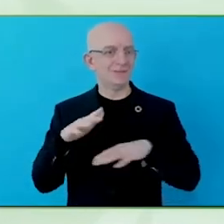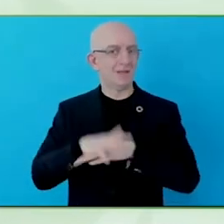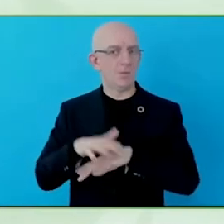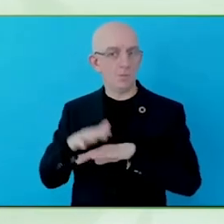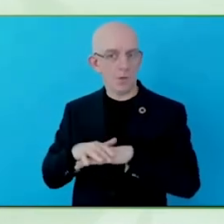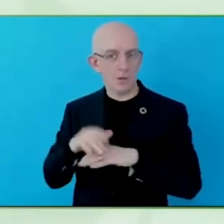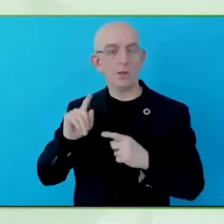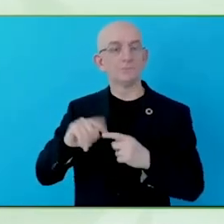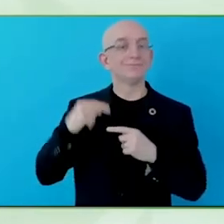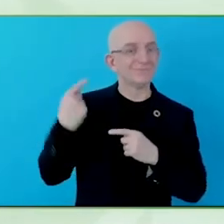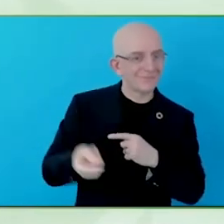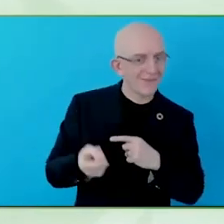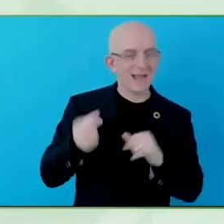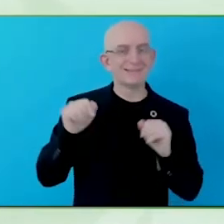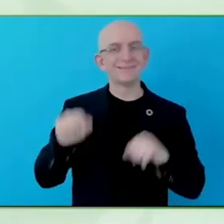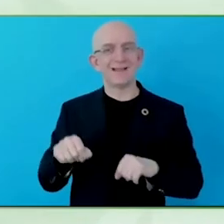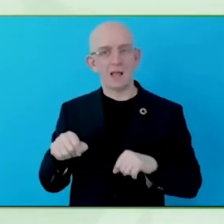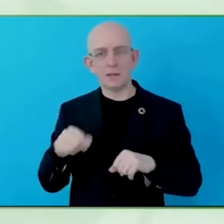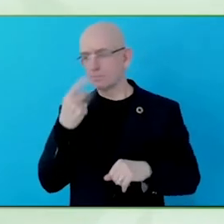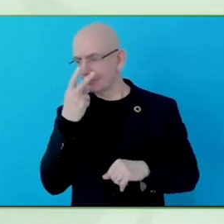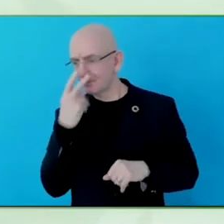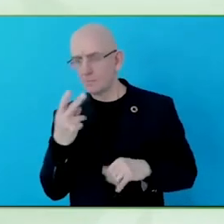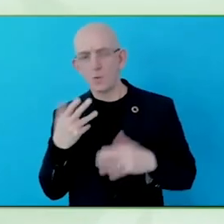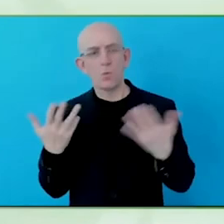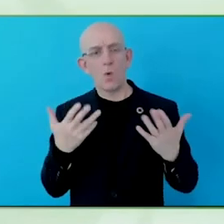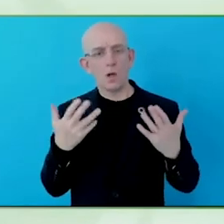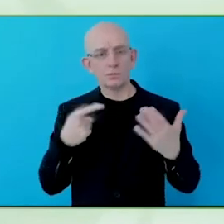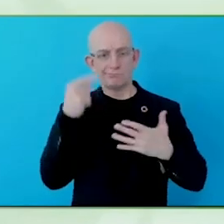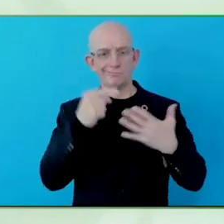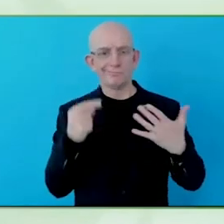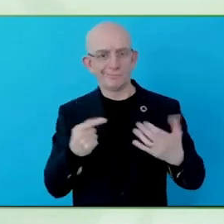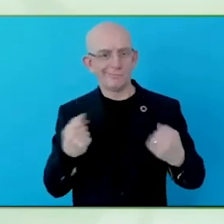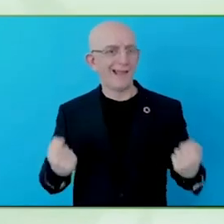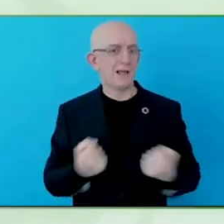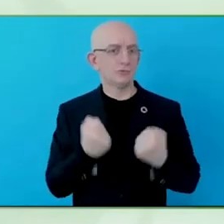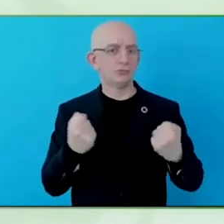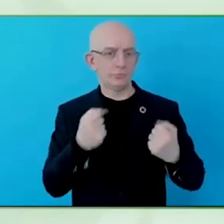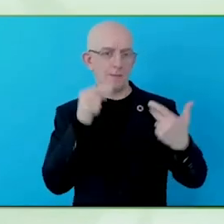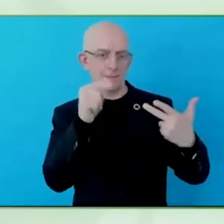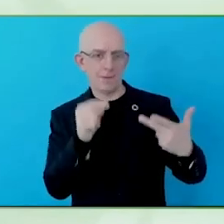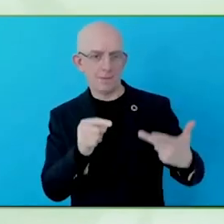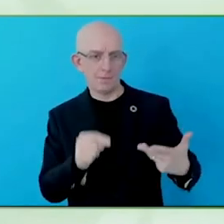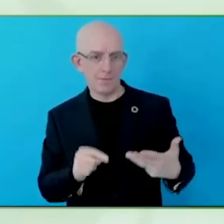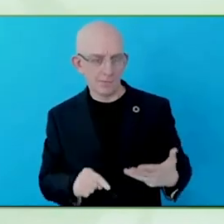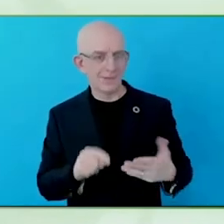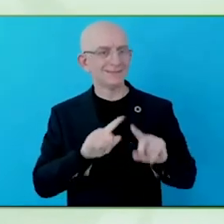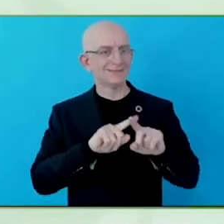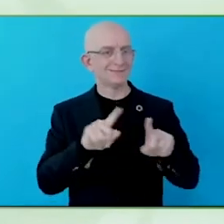that is a tool not just for enterprise, but as you said,